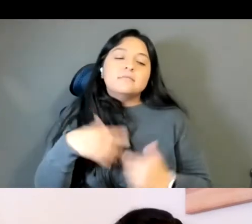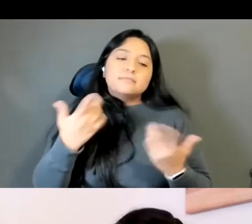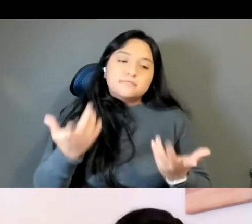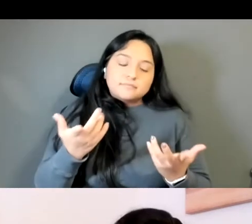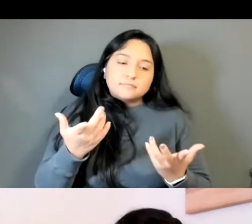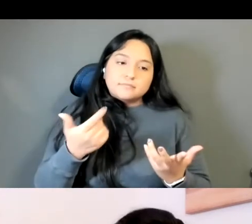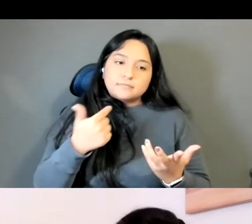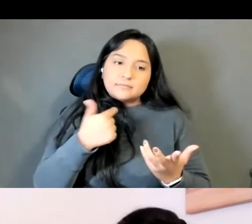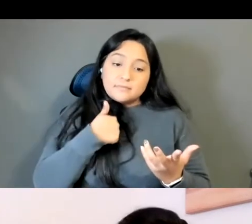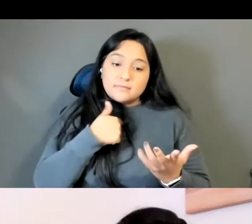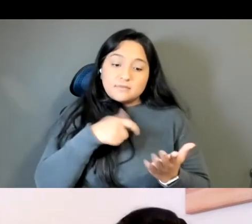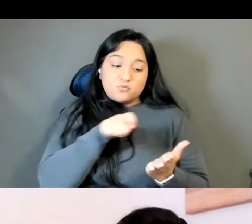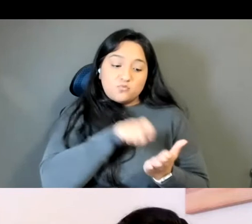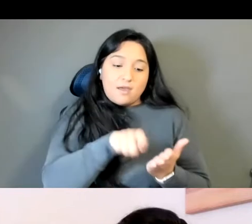dictionary meaning of these words.